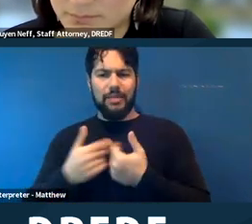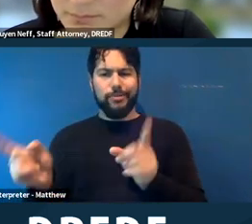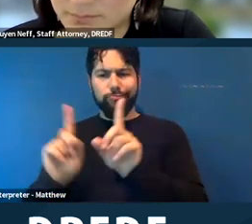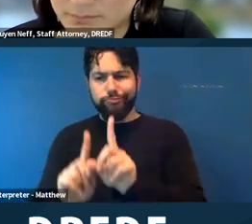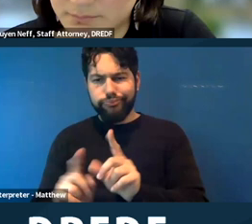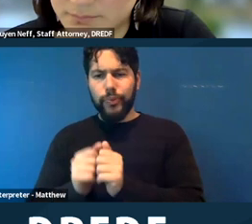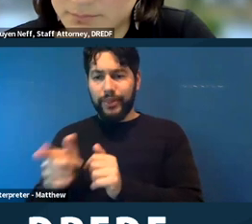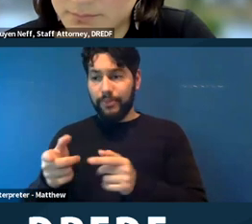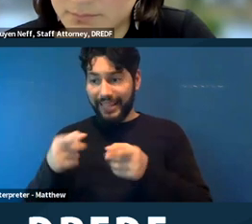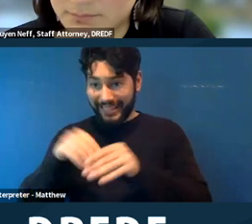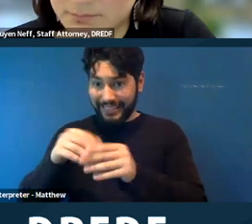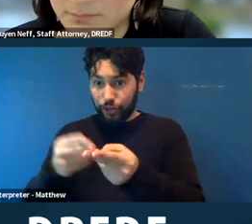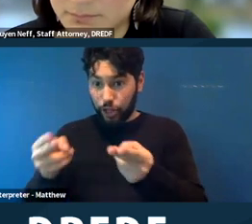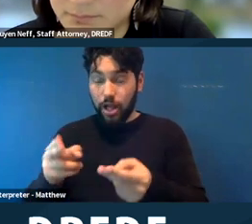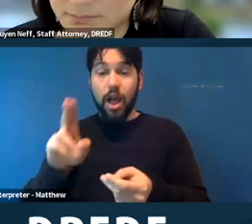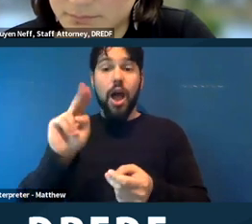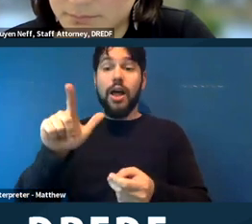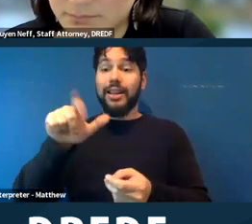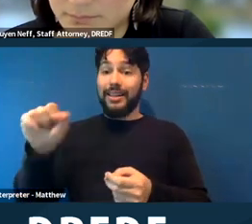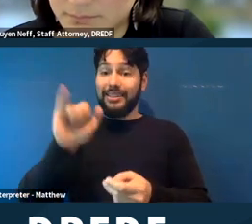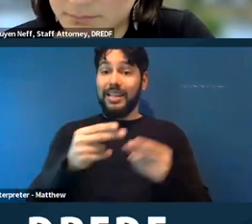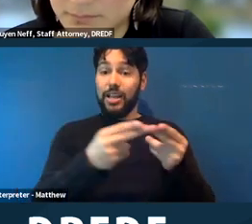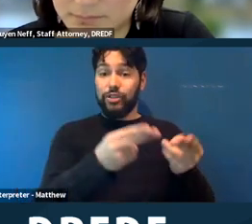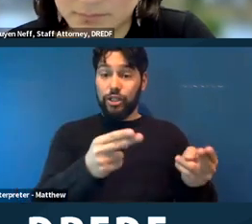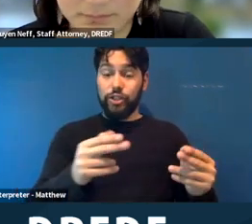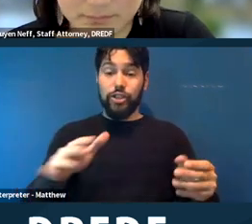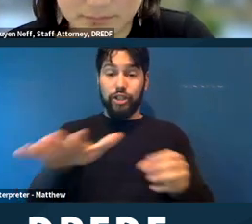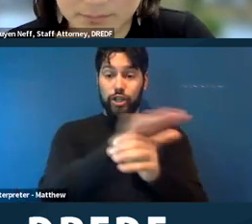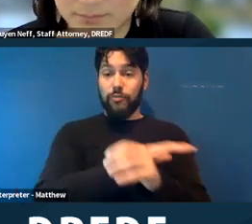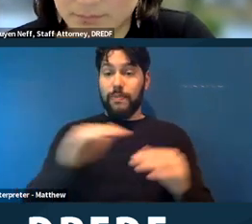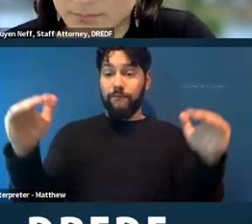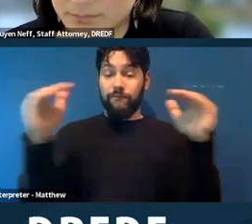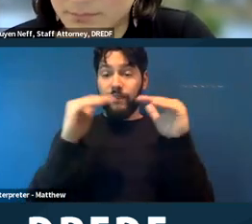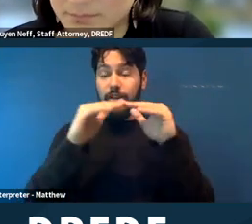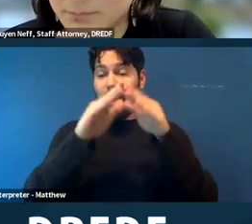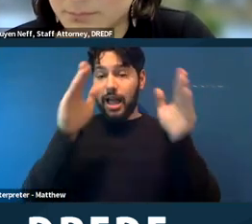But unless the shelters are also covered by fair housing law, which will depend on,